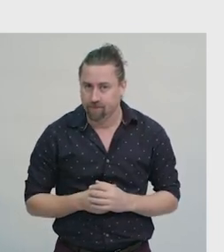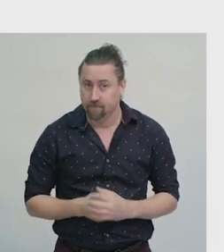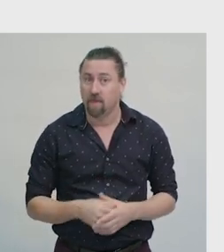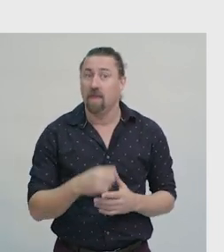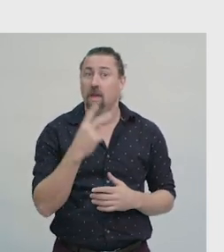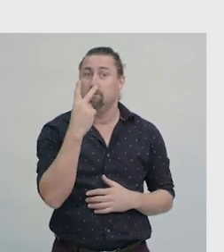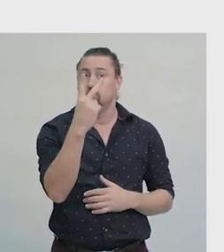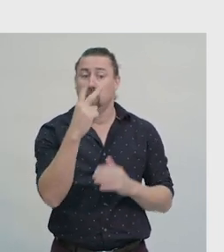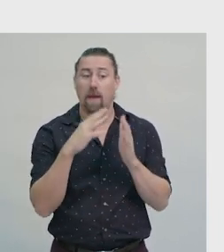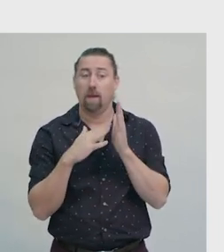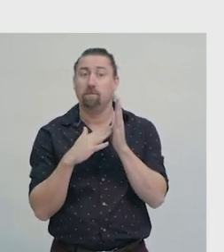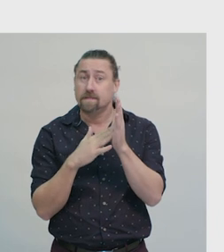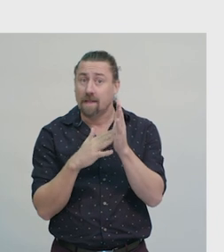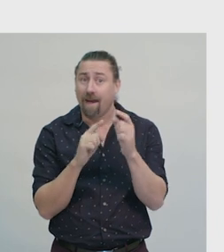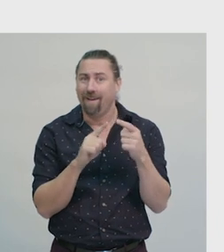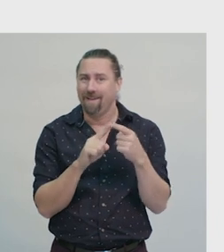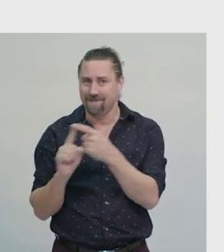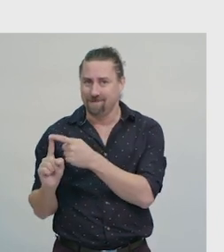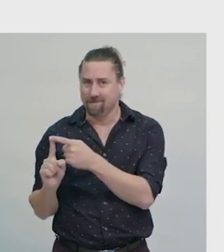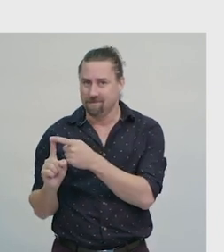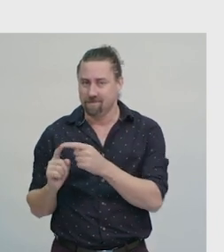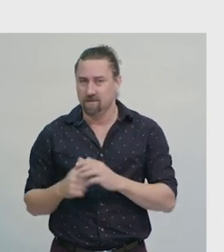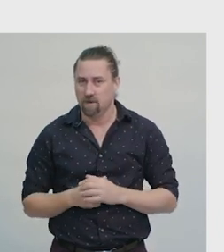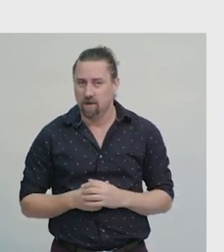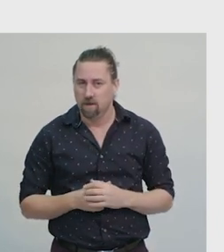Move 2m east.